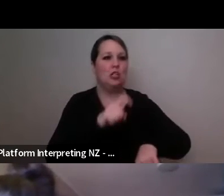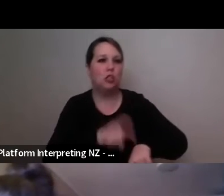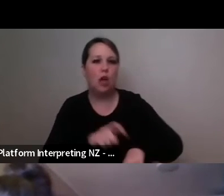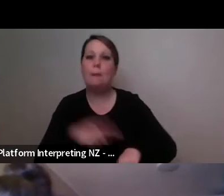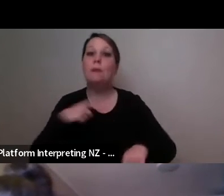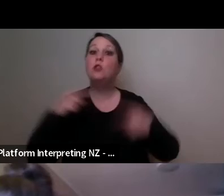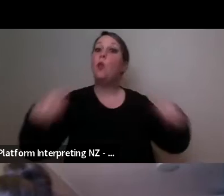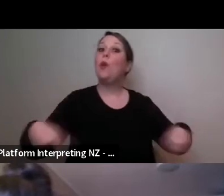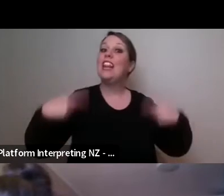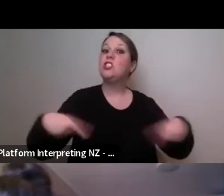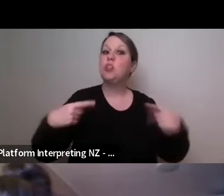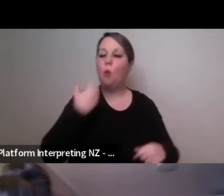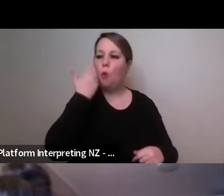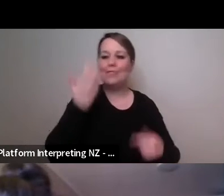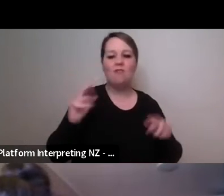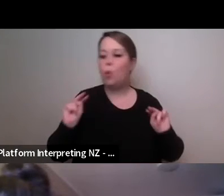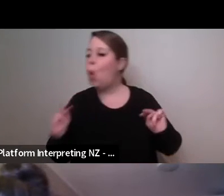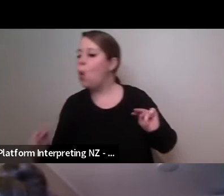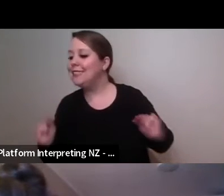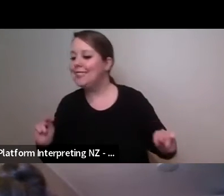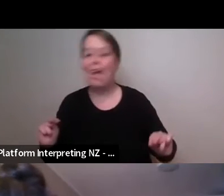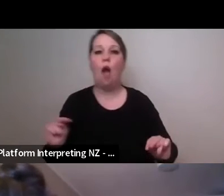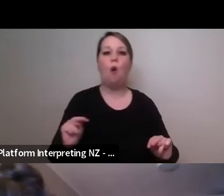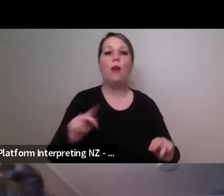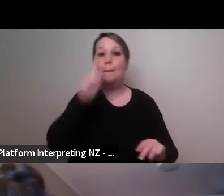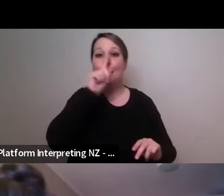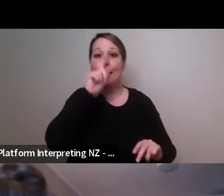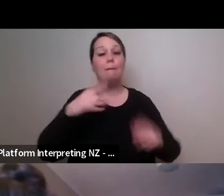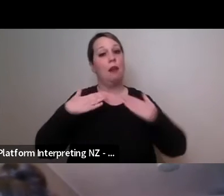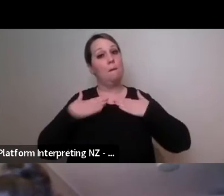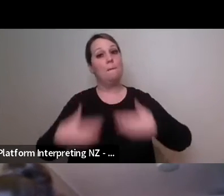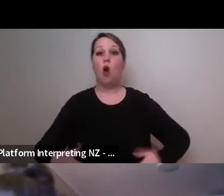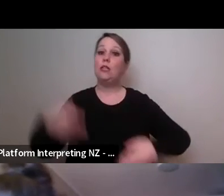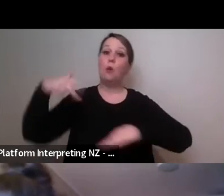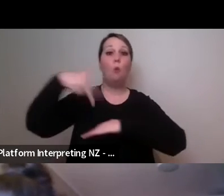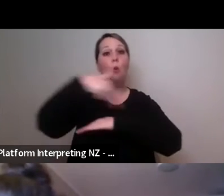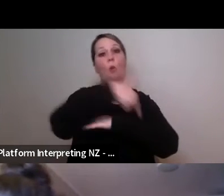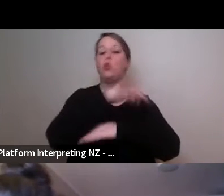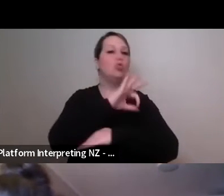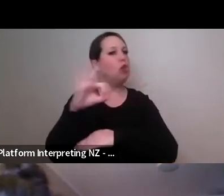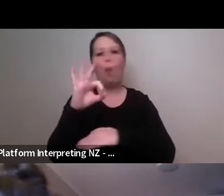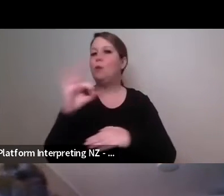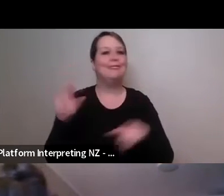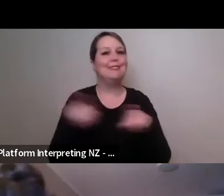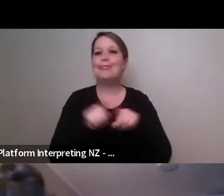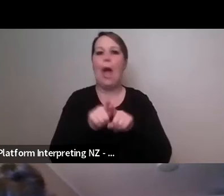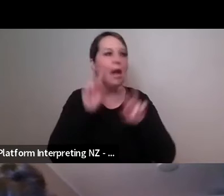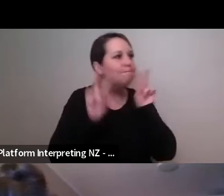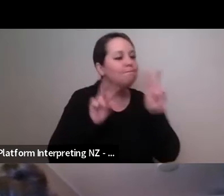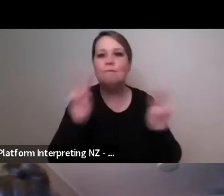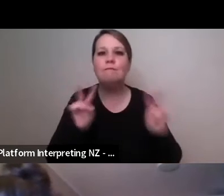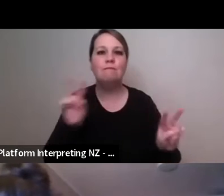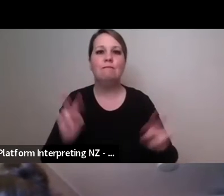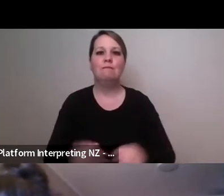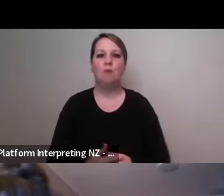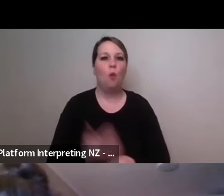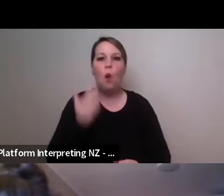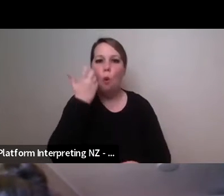we're always constantly uh being peripheral in our vision on life we're always peripheral we always like